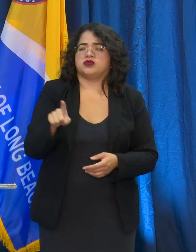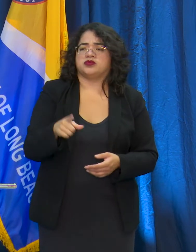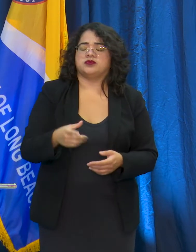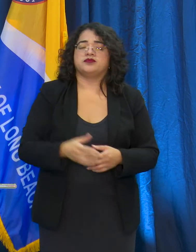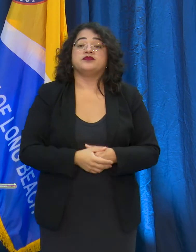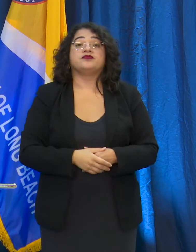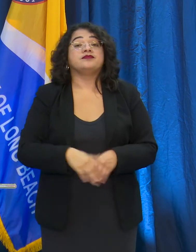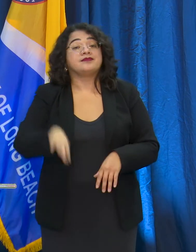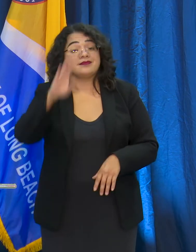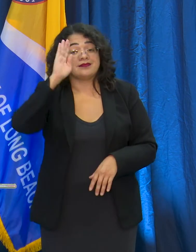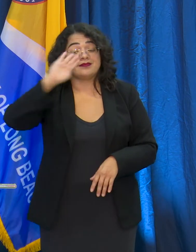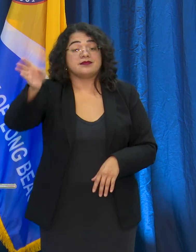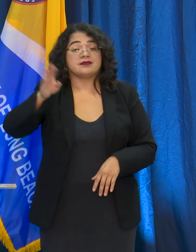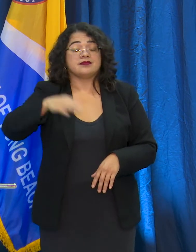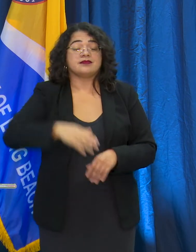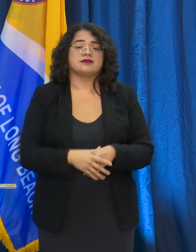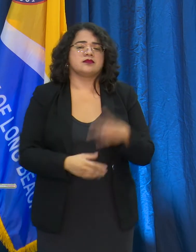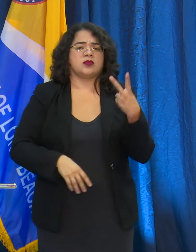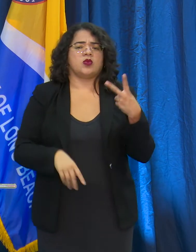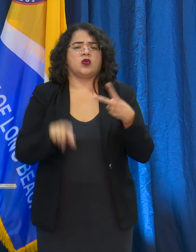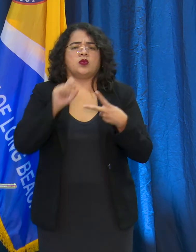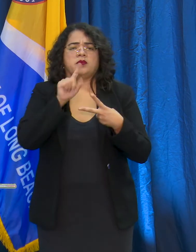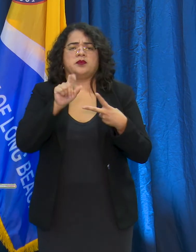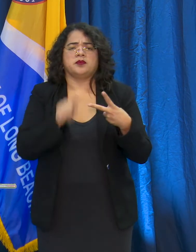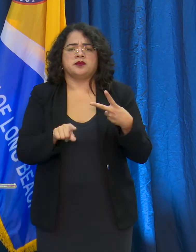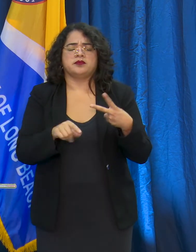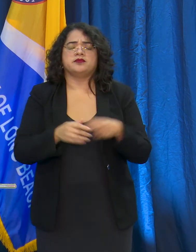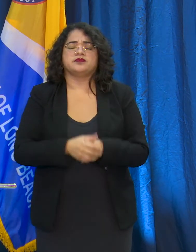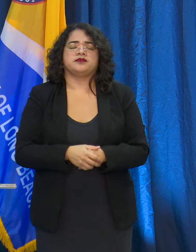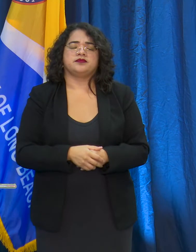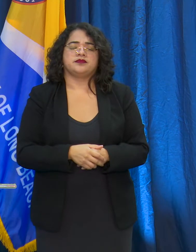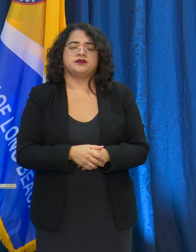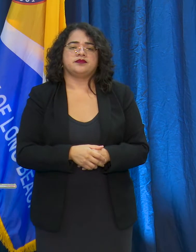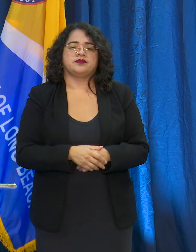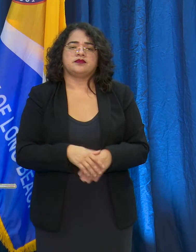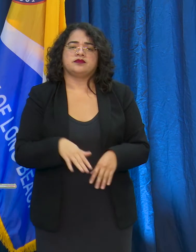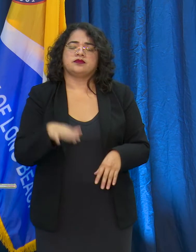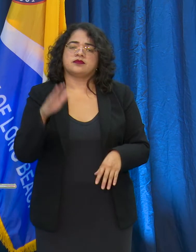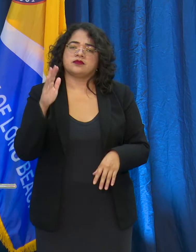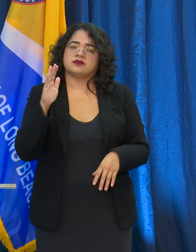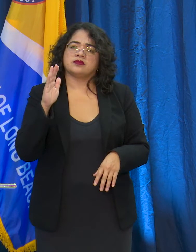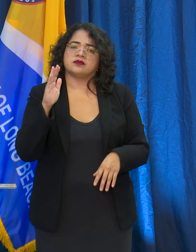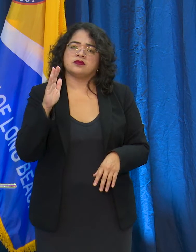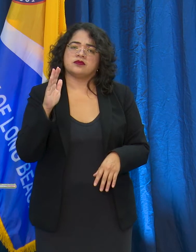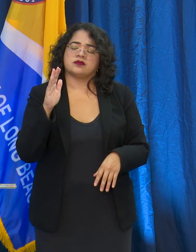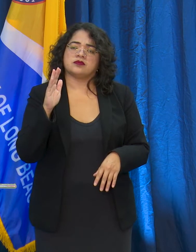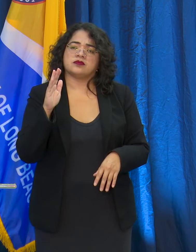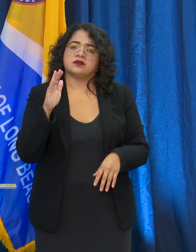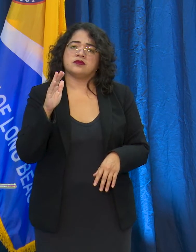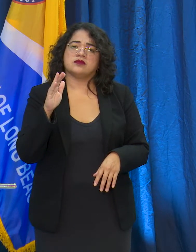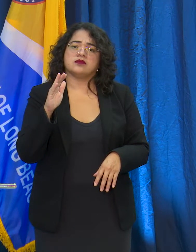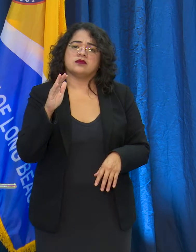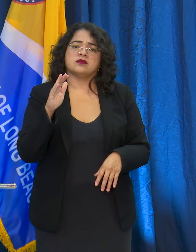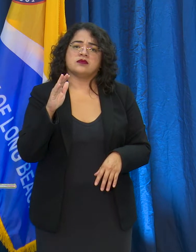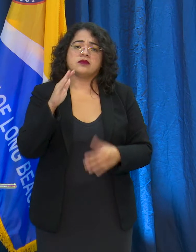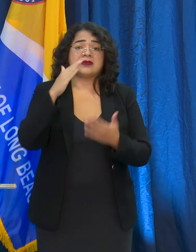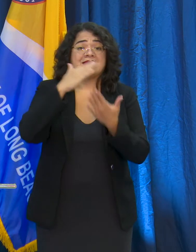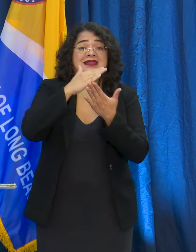Hey there, so two questions. One is will you guys be releasing the list of businesses that were cited?